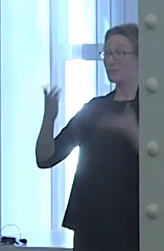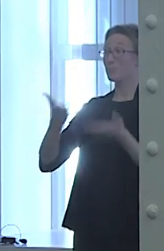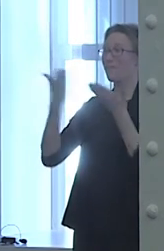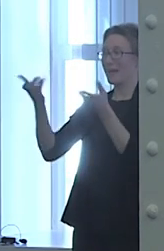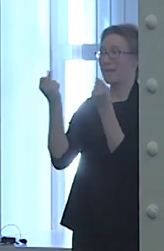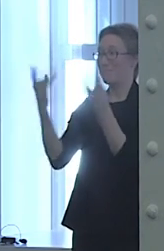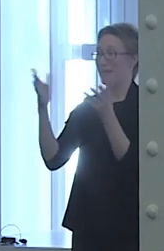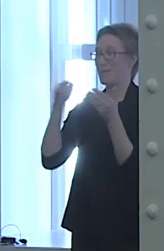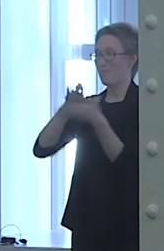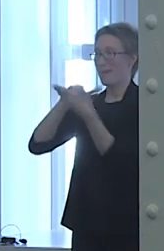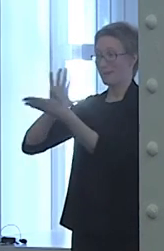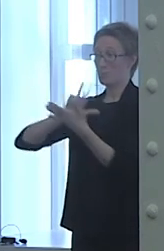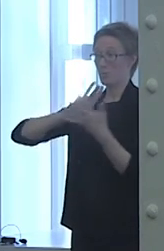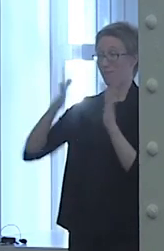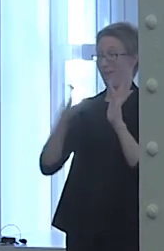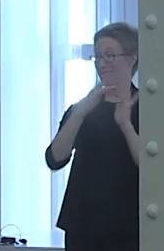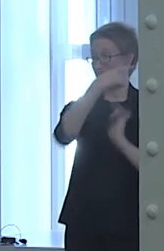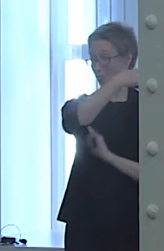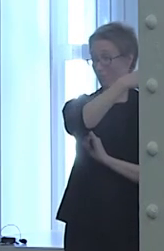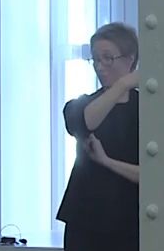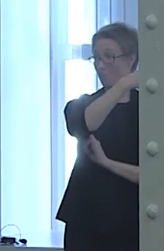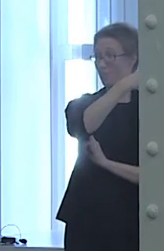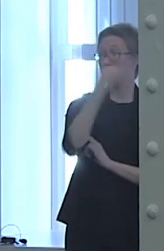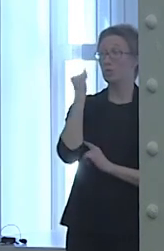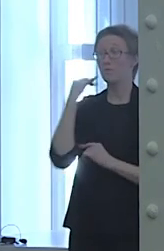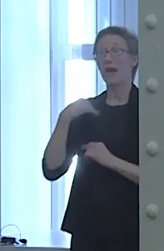if you do indeed have questions.